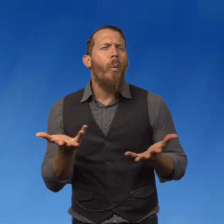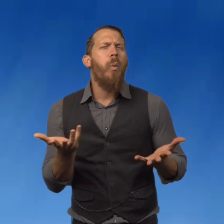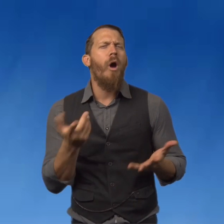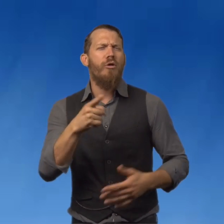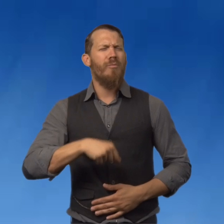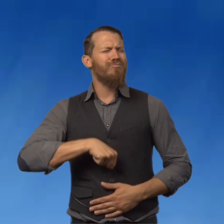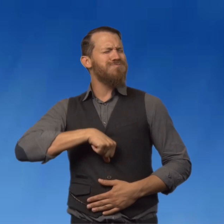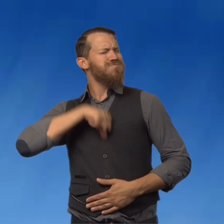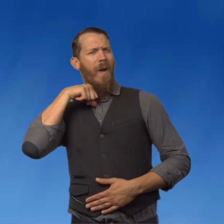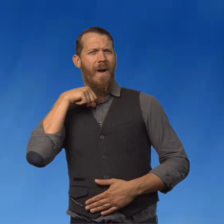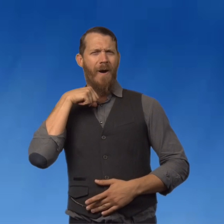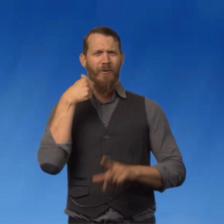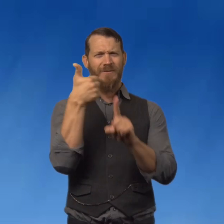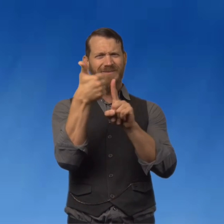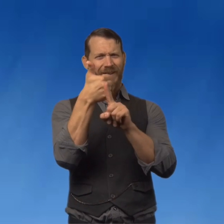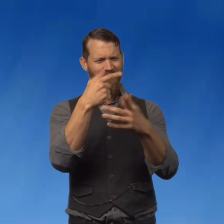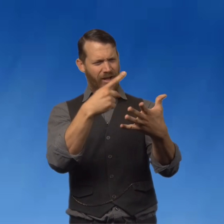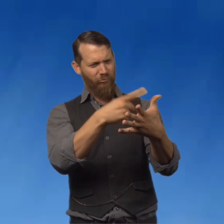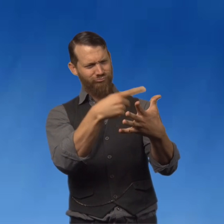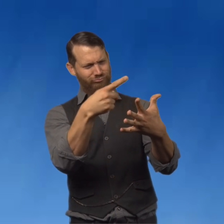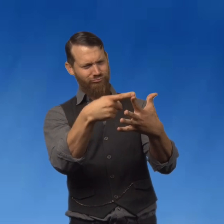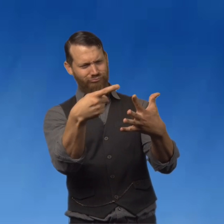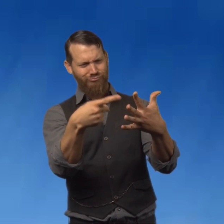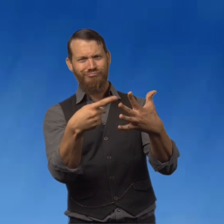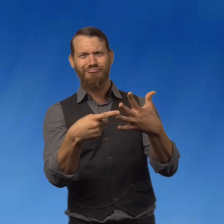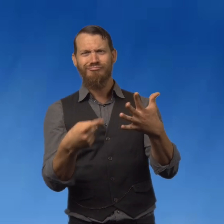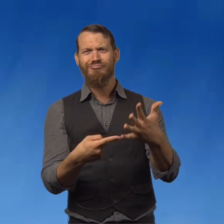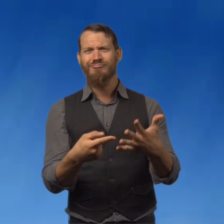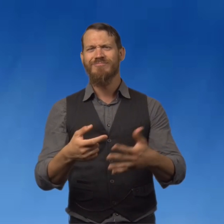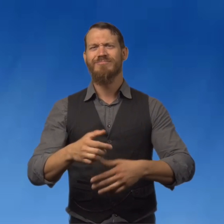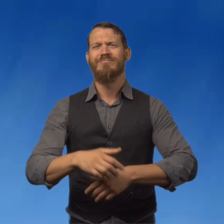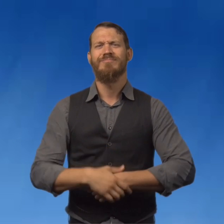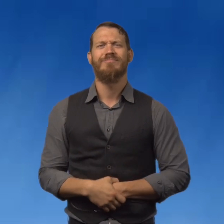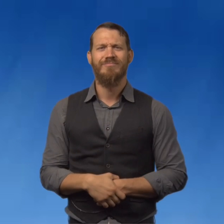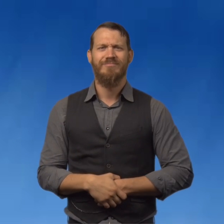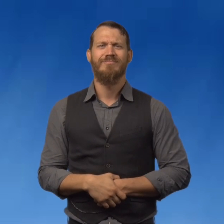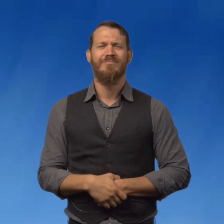Tell me those things that you are most proud of.